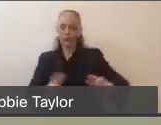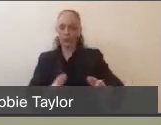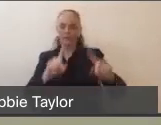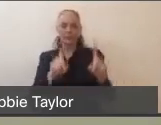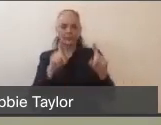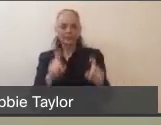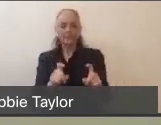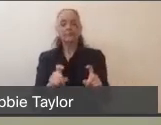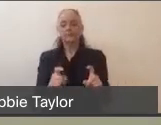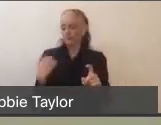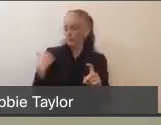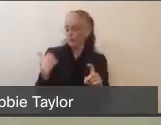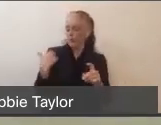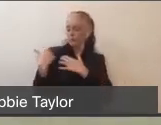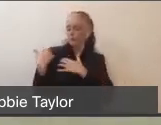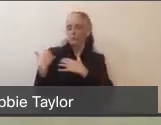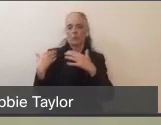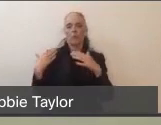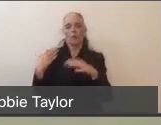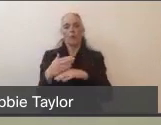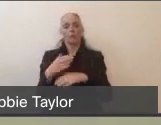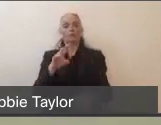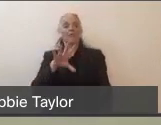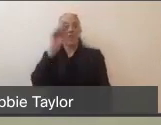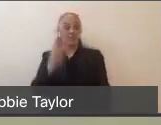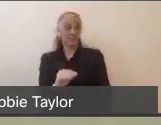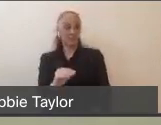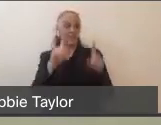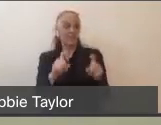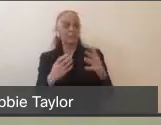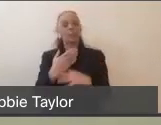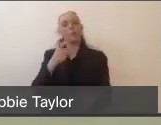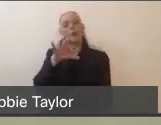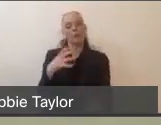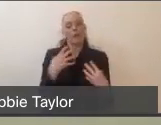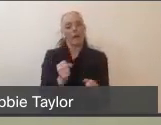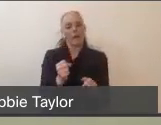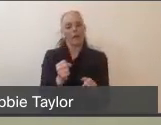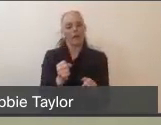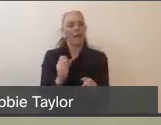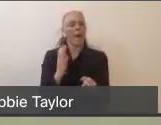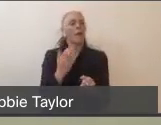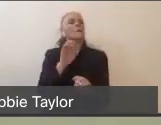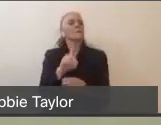for more than three-quarters of testing done in Marin County was done through Public Health, through our field-based testing. We were dependent first